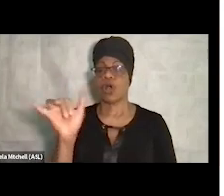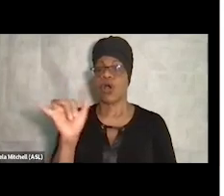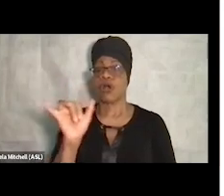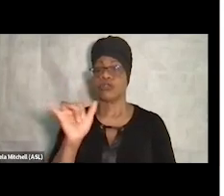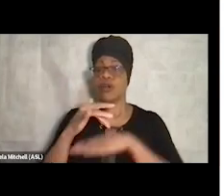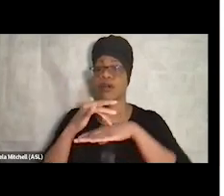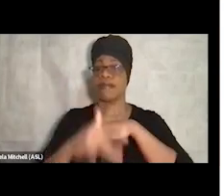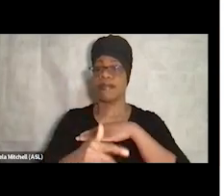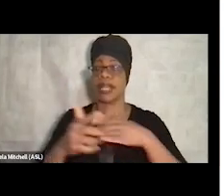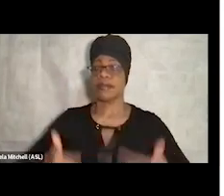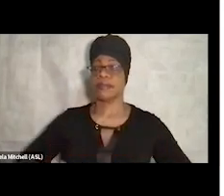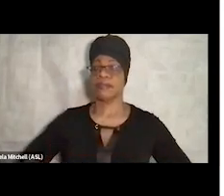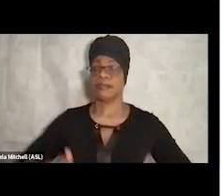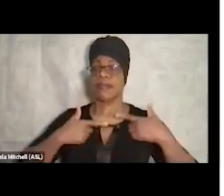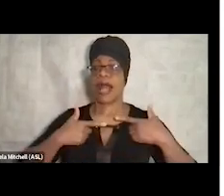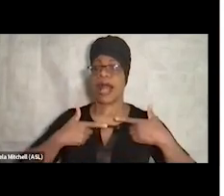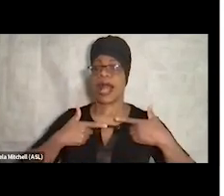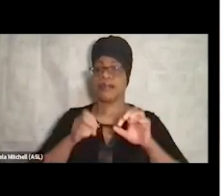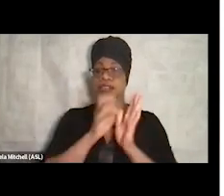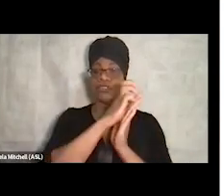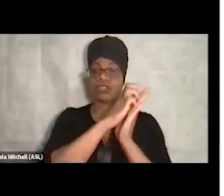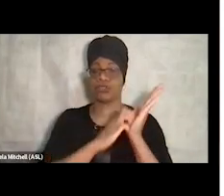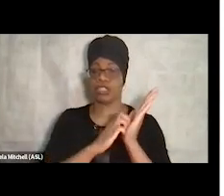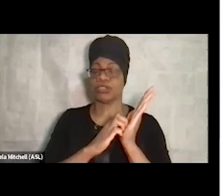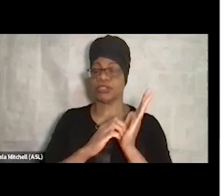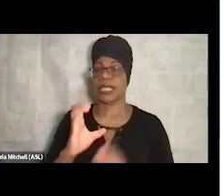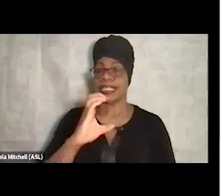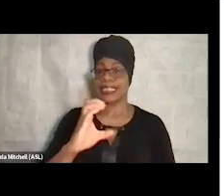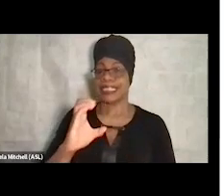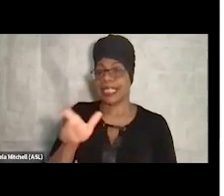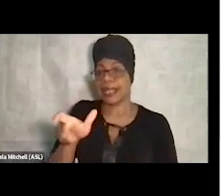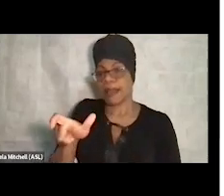Just click the Live Transcript CC and then select Show Subtitles.